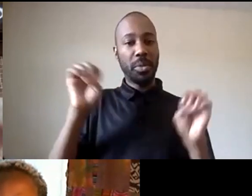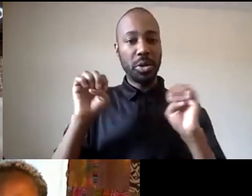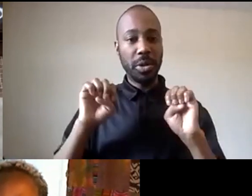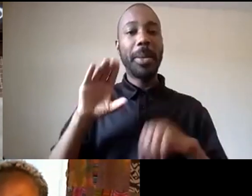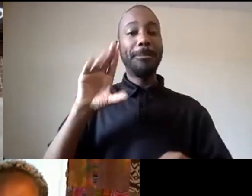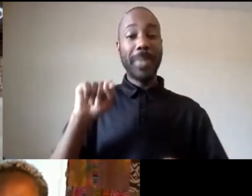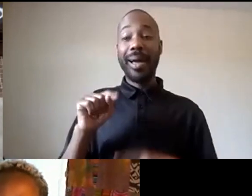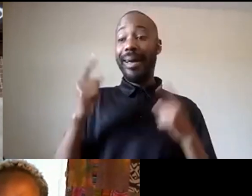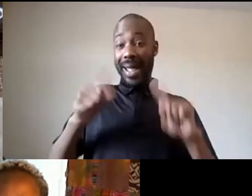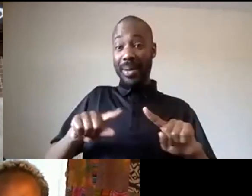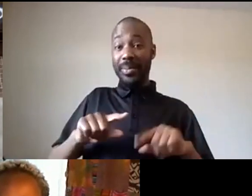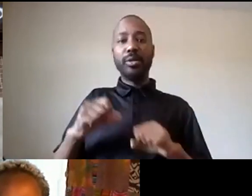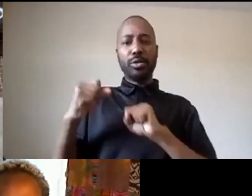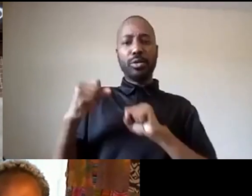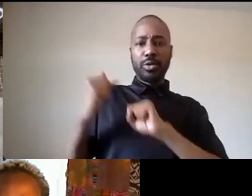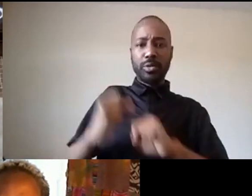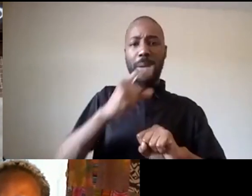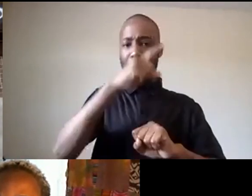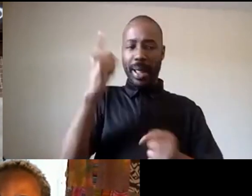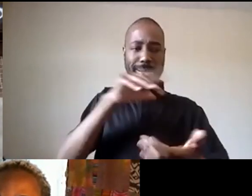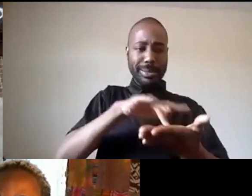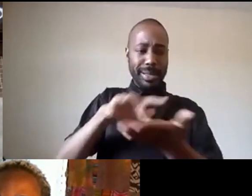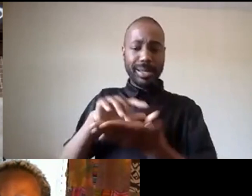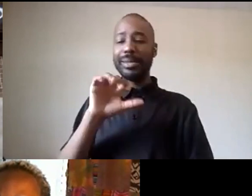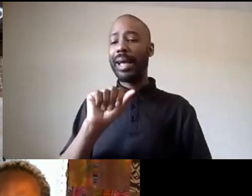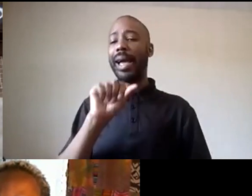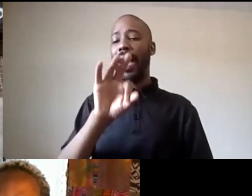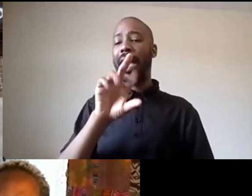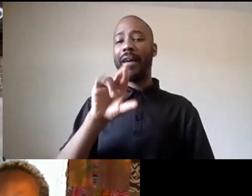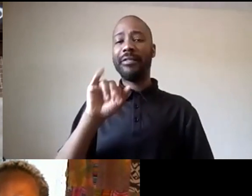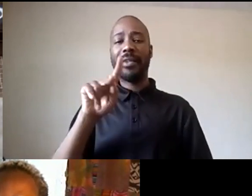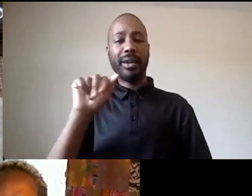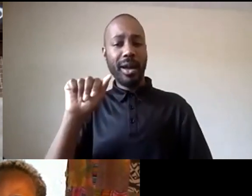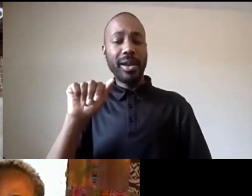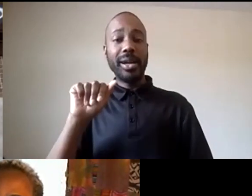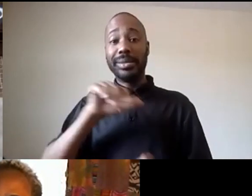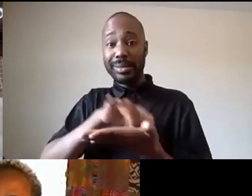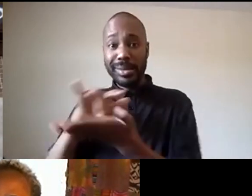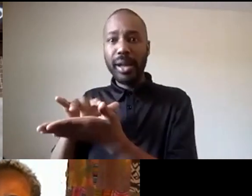africana studies programs buildings strong ethnic studies programs